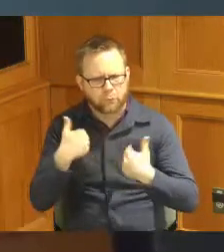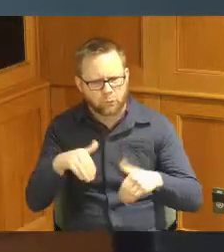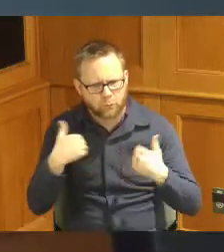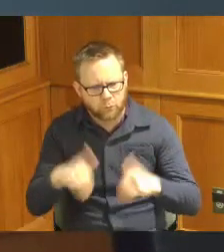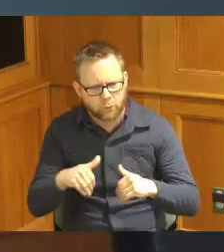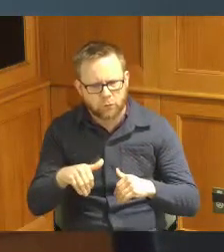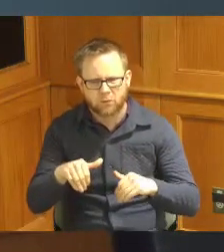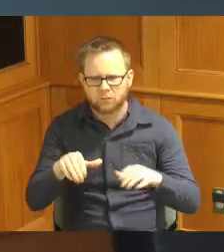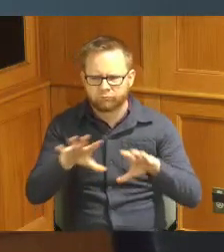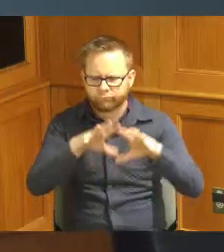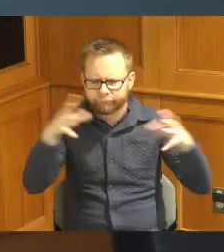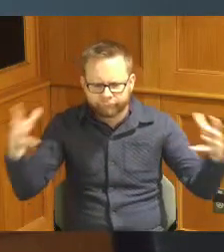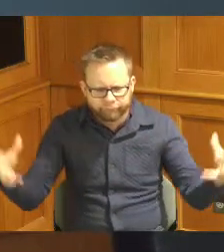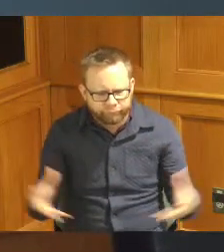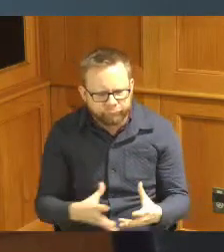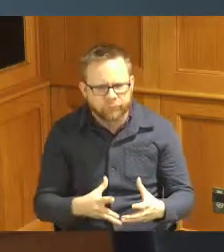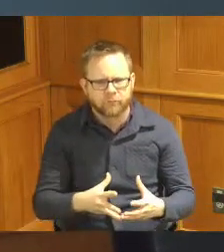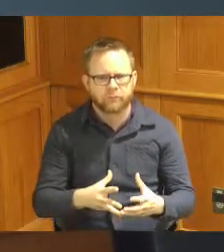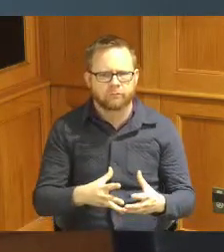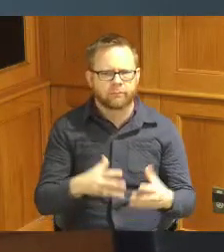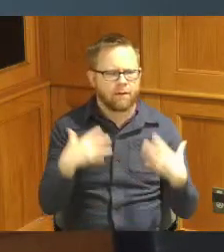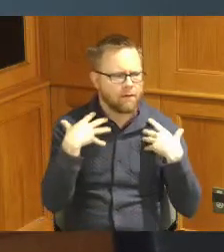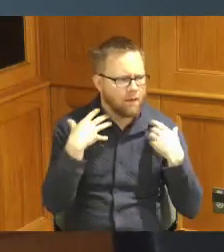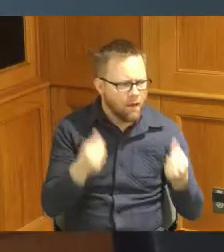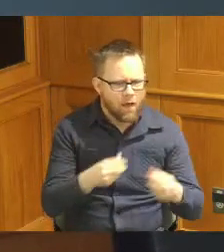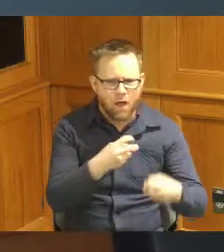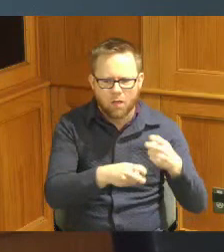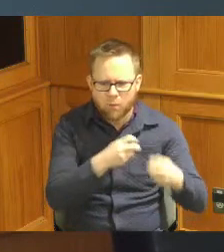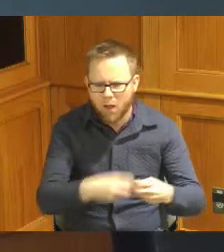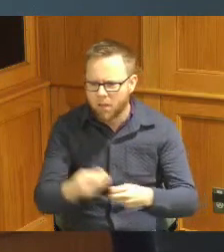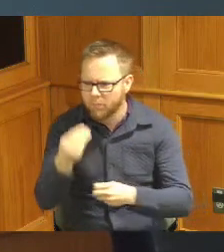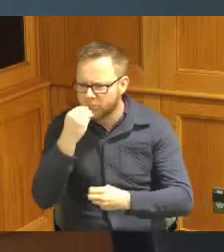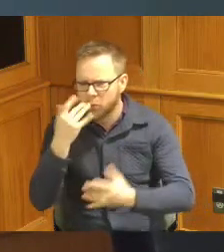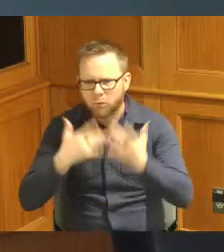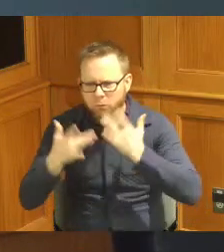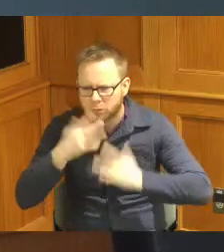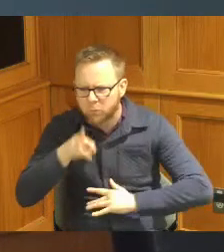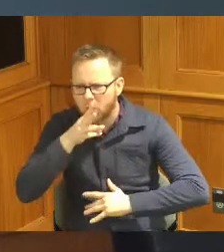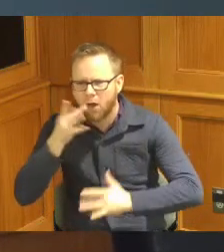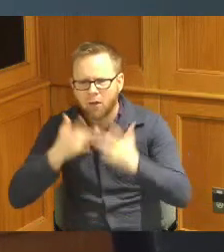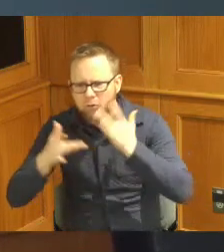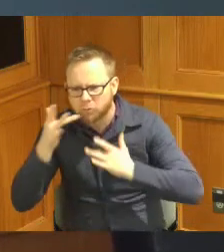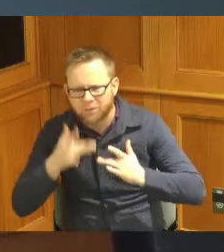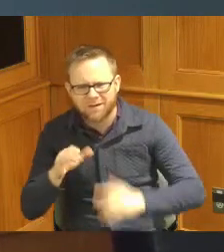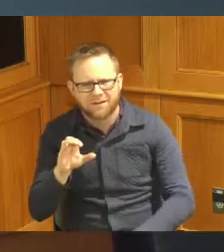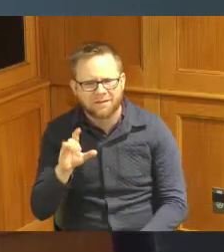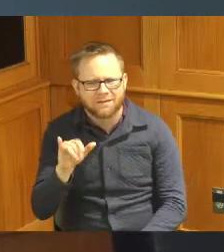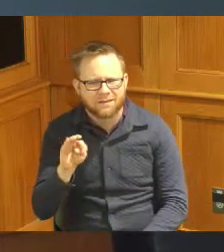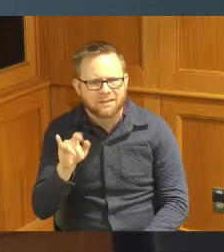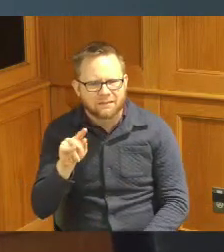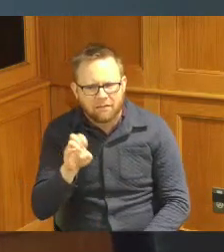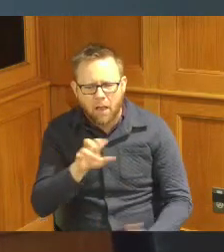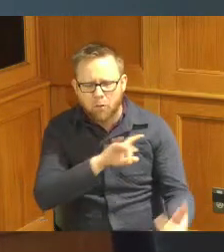Health crisis food and water shortages a changing climate unpredictable extreme weather events